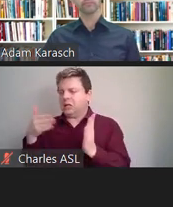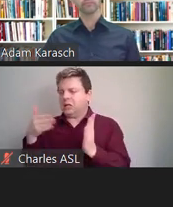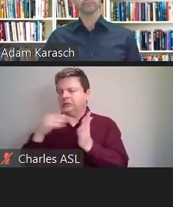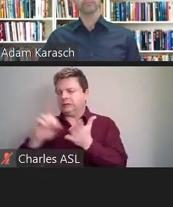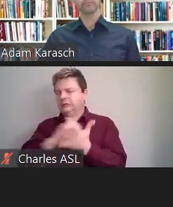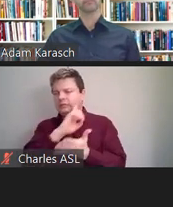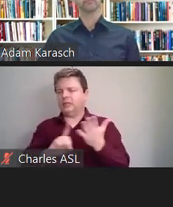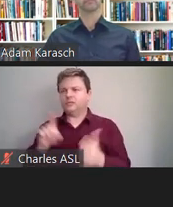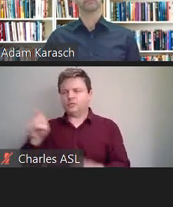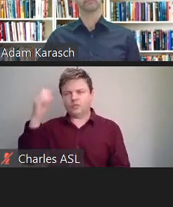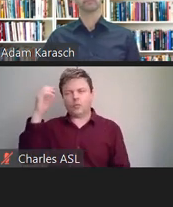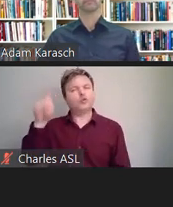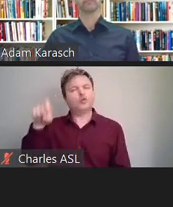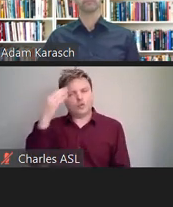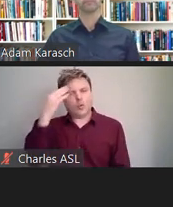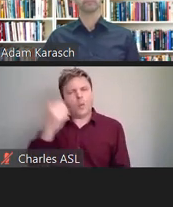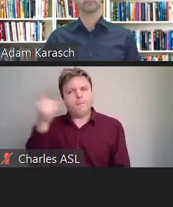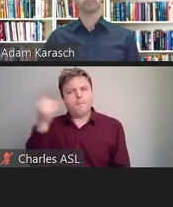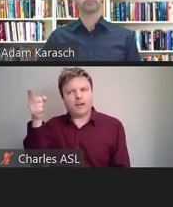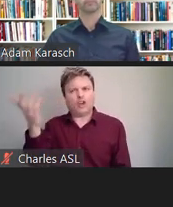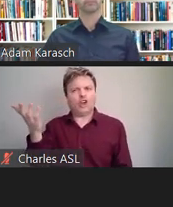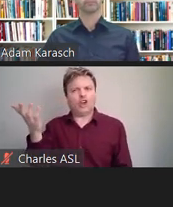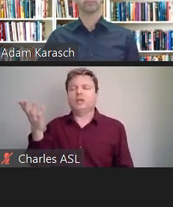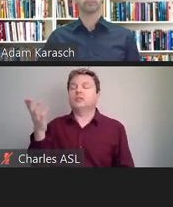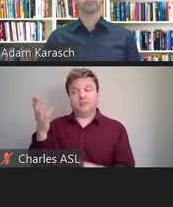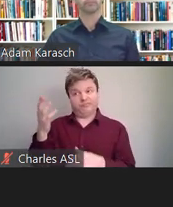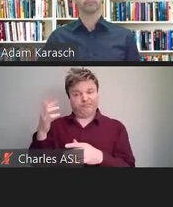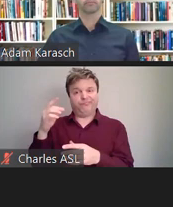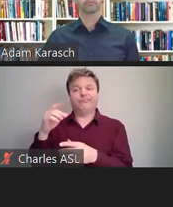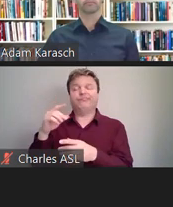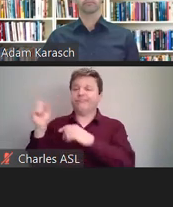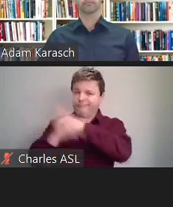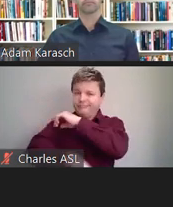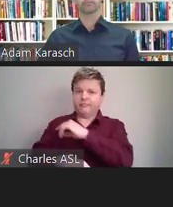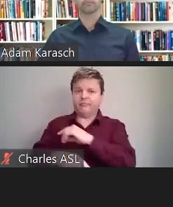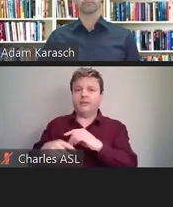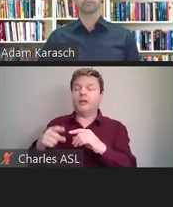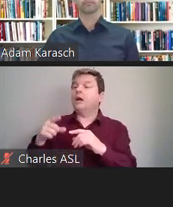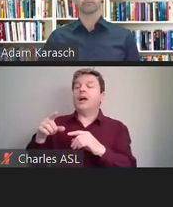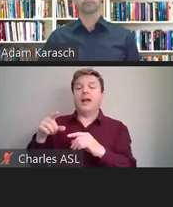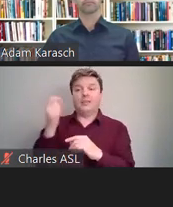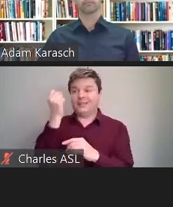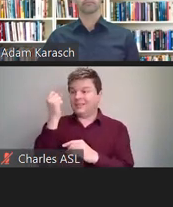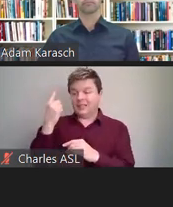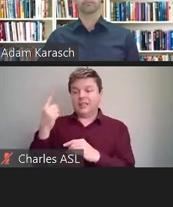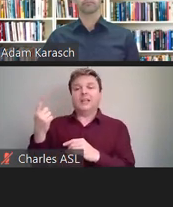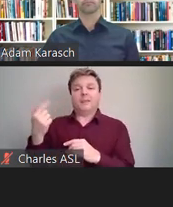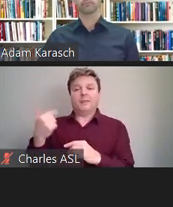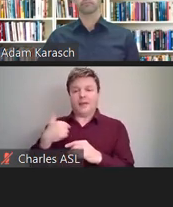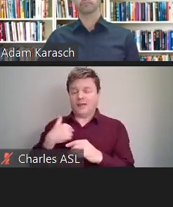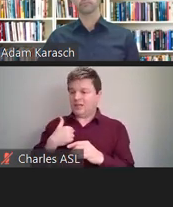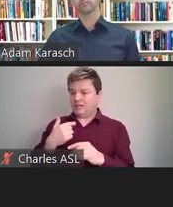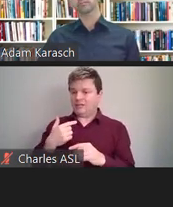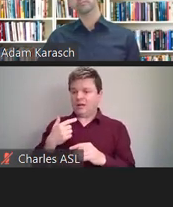And then you have to pay the employee's attorney's fees. If you get sued, you're paying their attorney's fees,